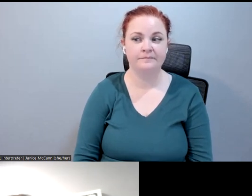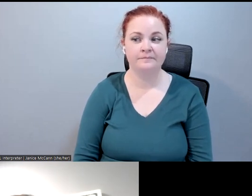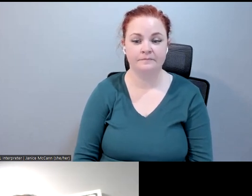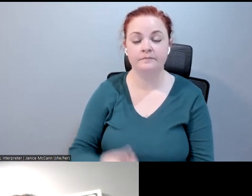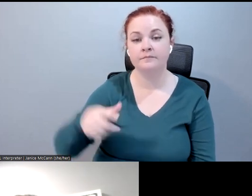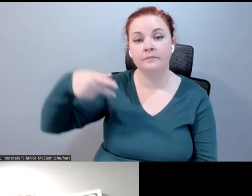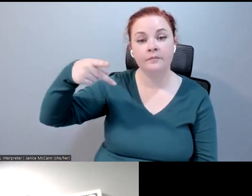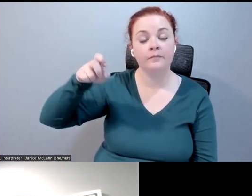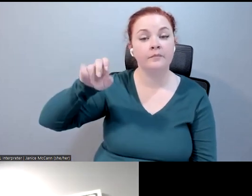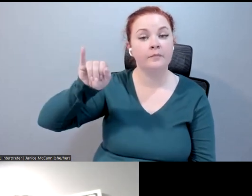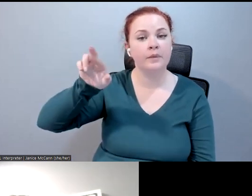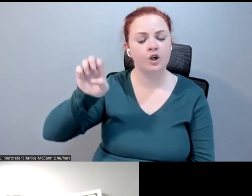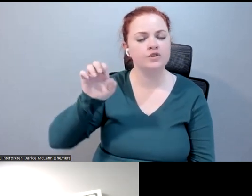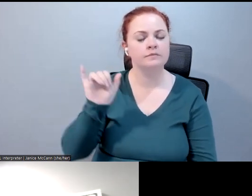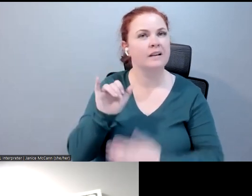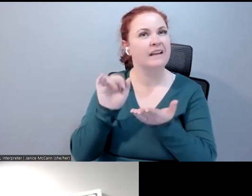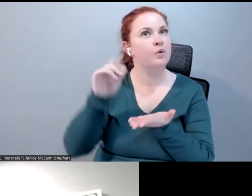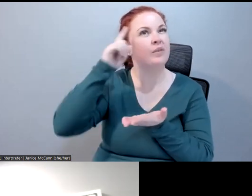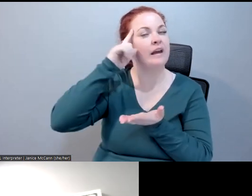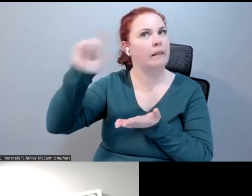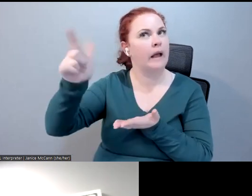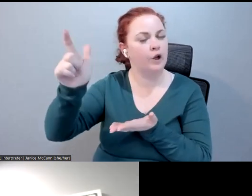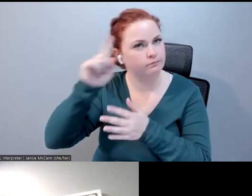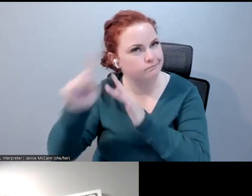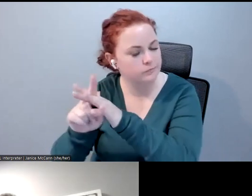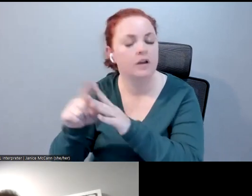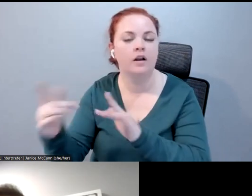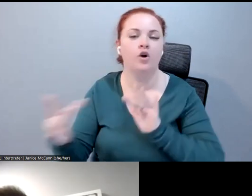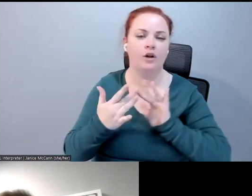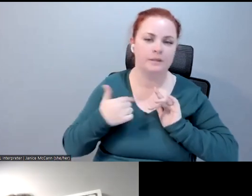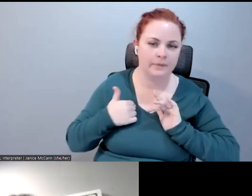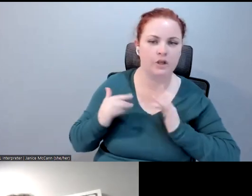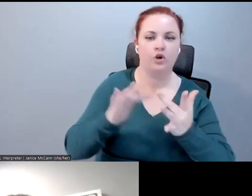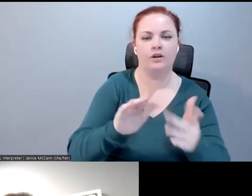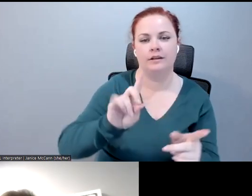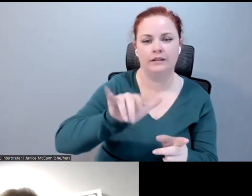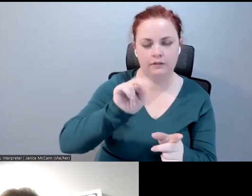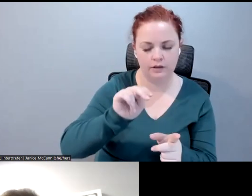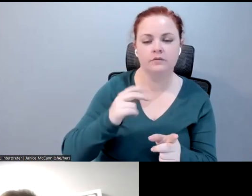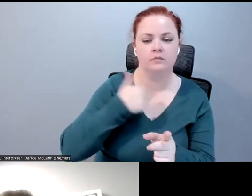thinks of something afterwards, feel free to reach out to Dylan or myself and we can spread that information out.